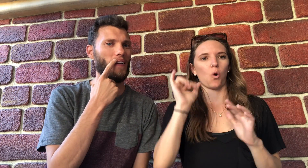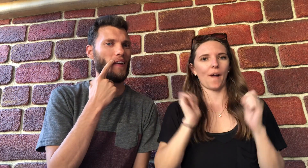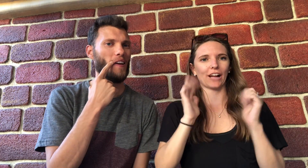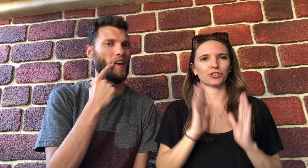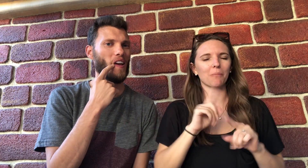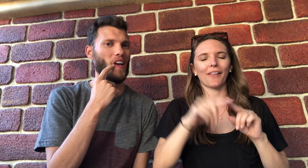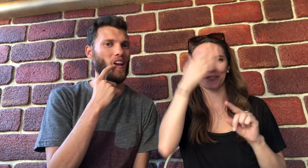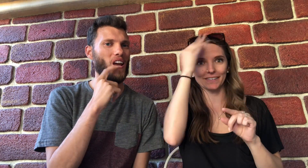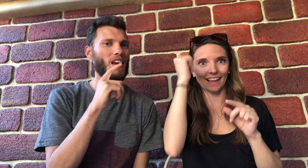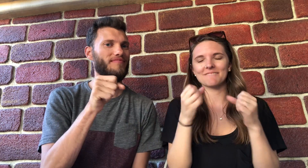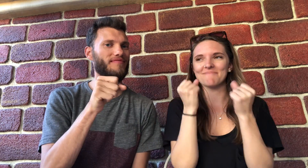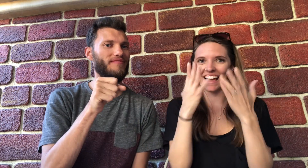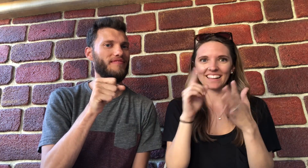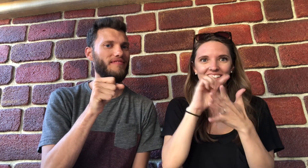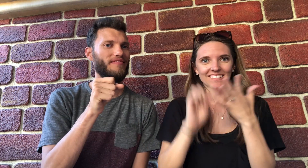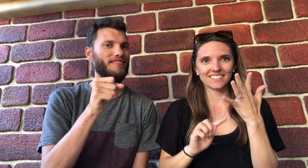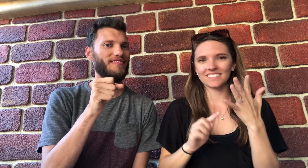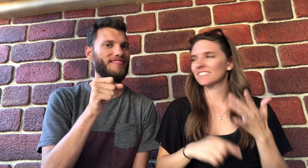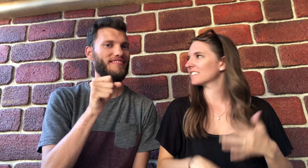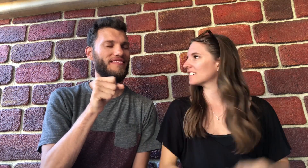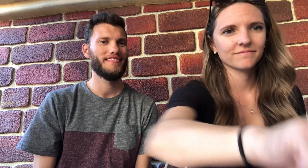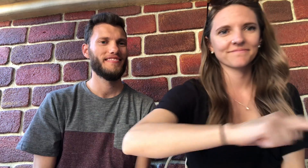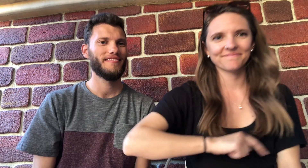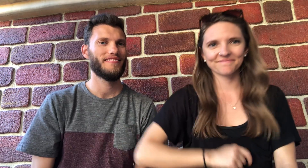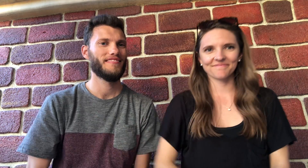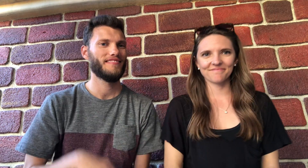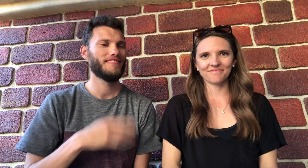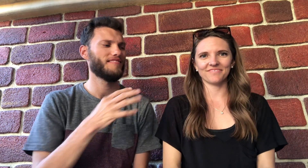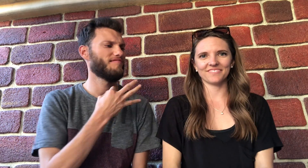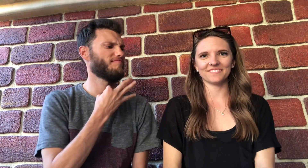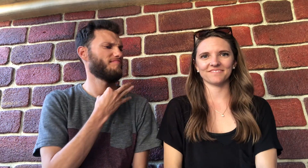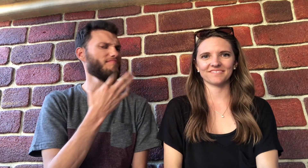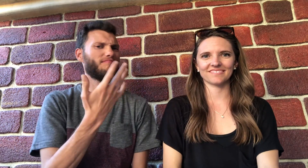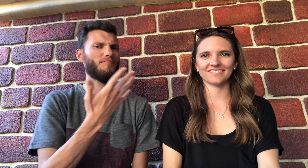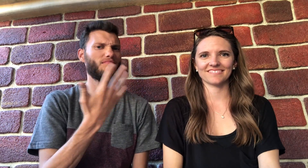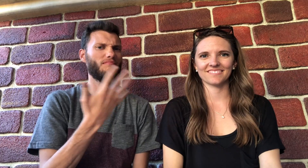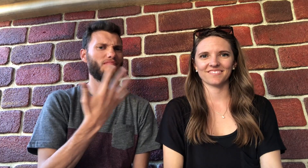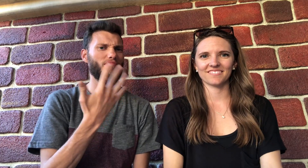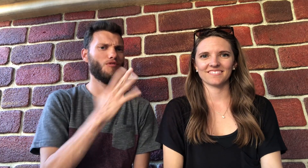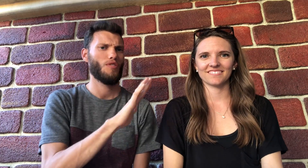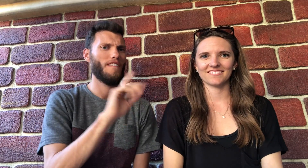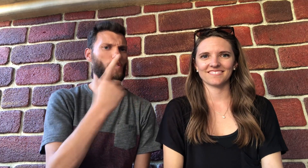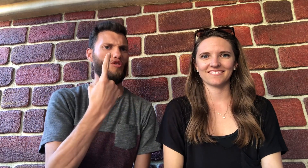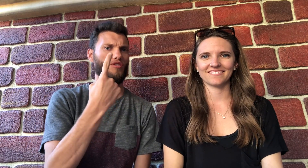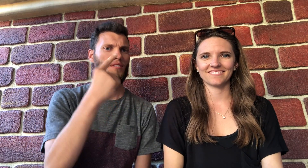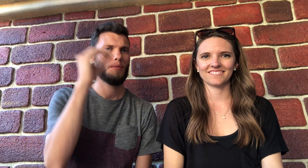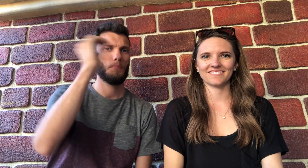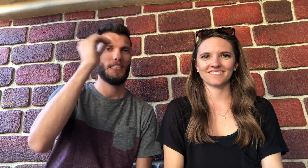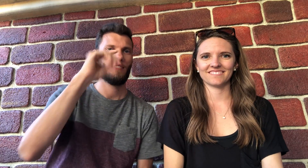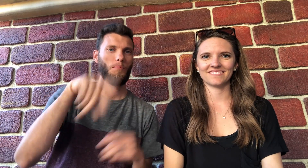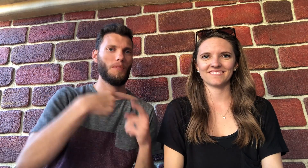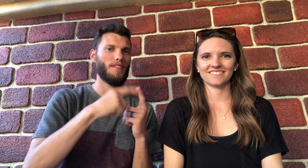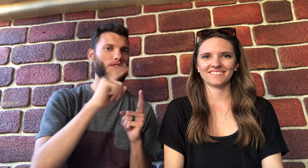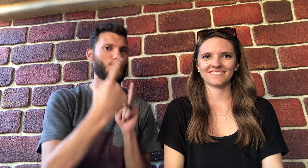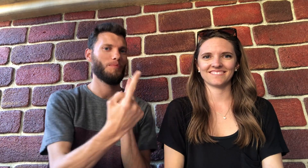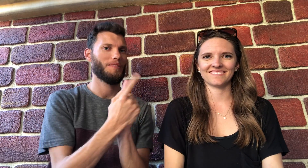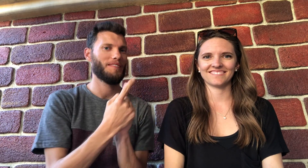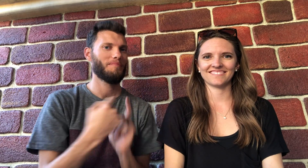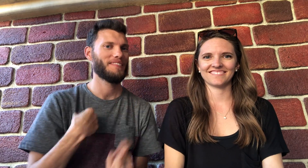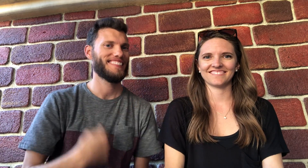celebrity I think actor. I forget there are other celebrities. What was your opinion when you first met me?